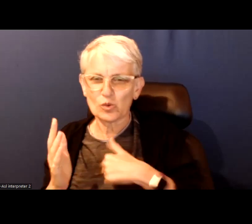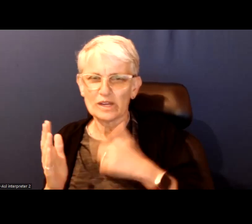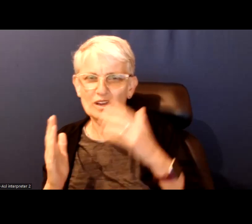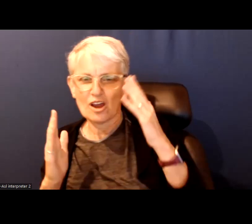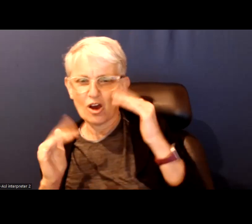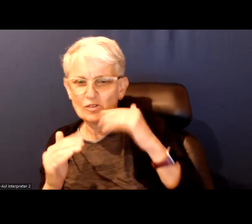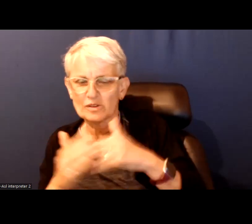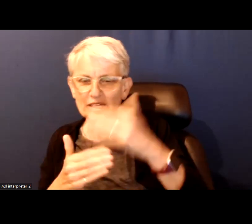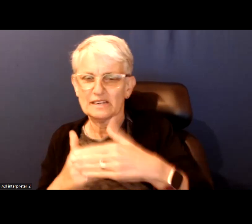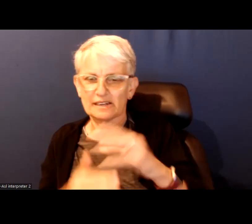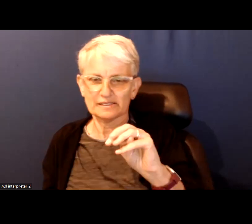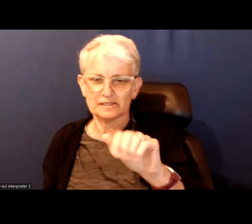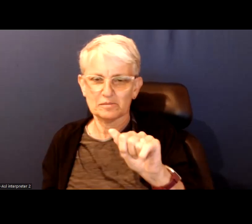mayor on some of these issues.